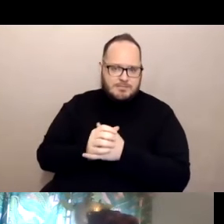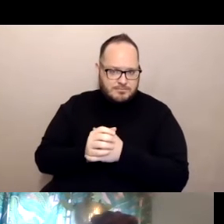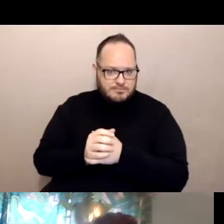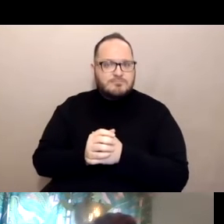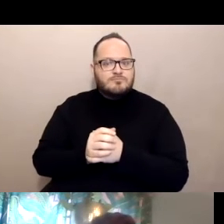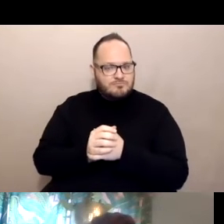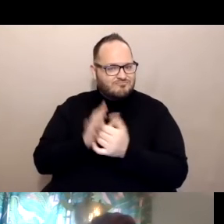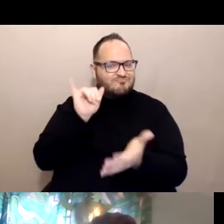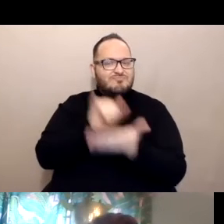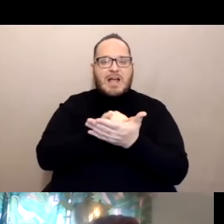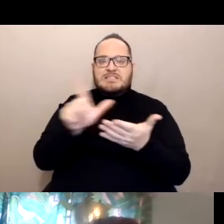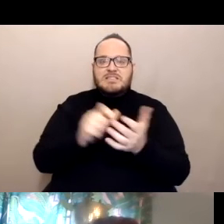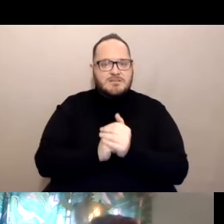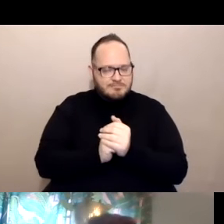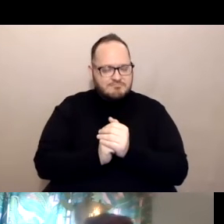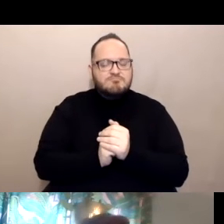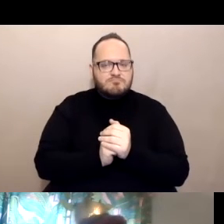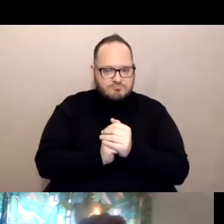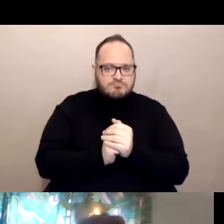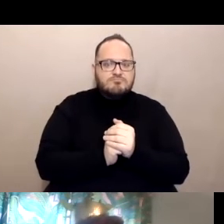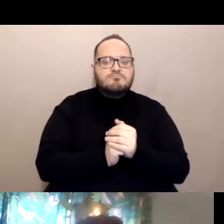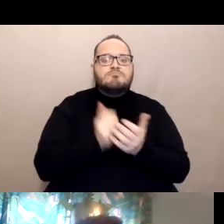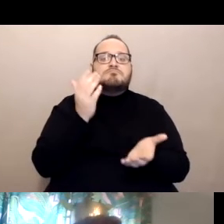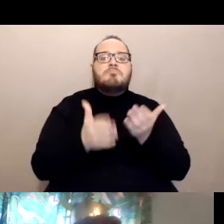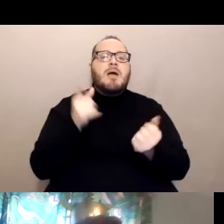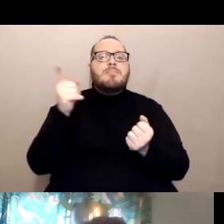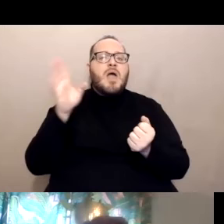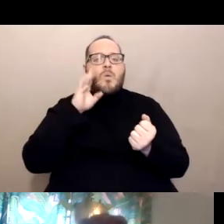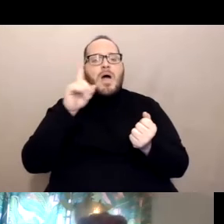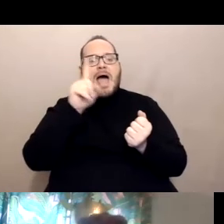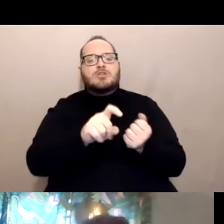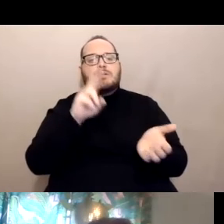That's it. You may be asked to sign a piece of paper that says